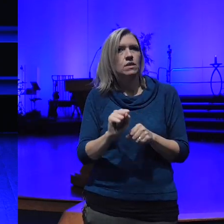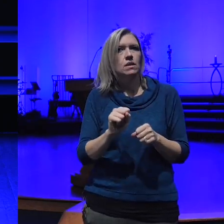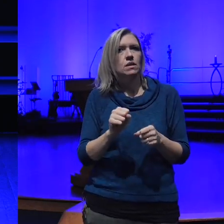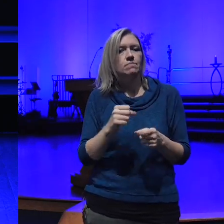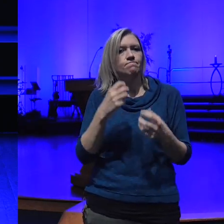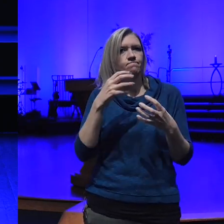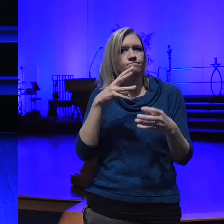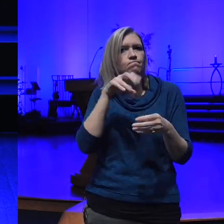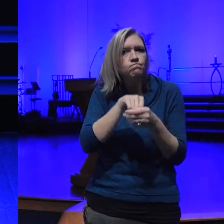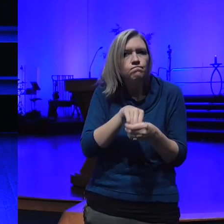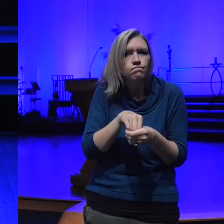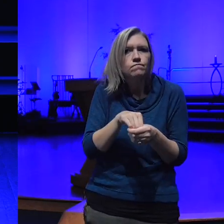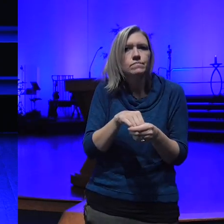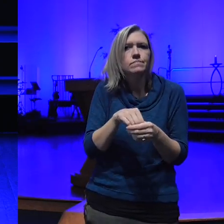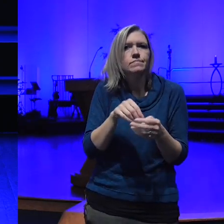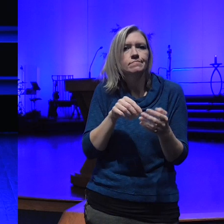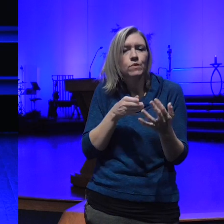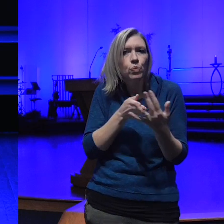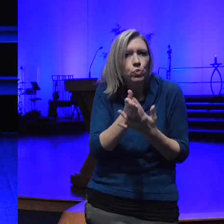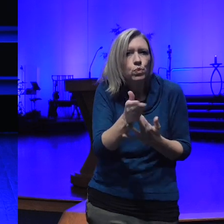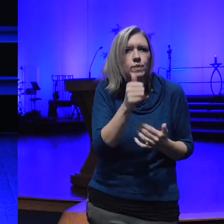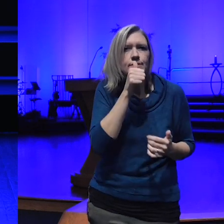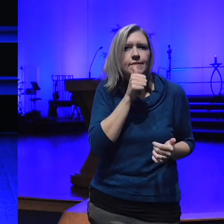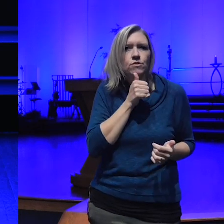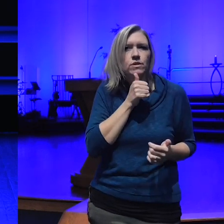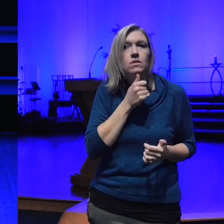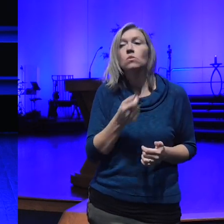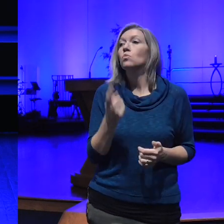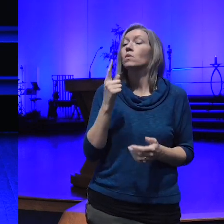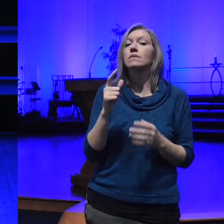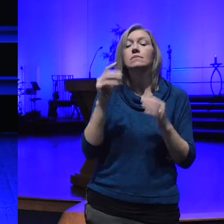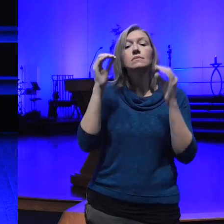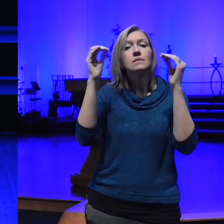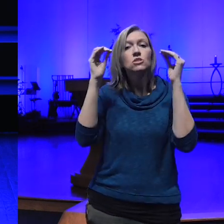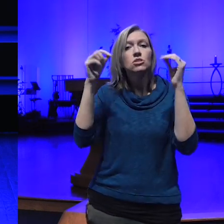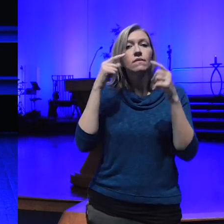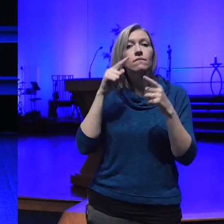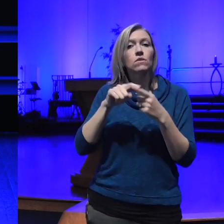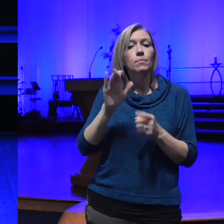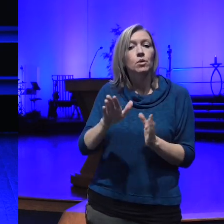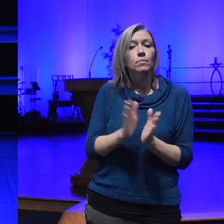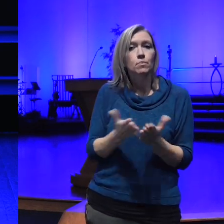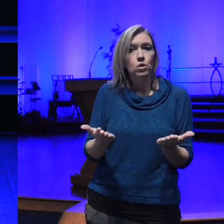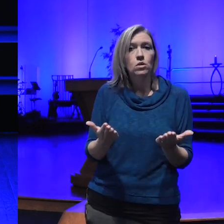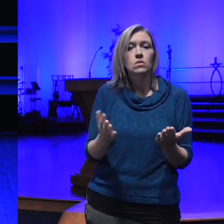one of the practices she teaches in this book that we've practiced here before is called tonglin it's